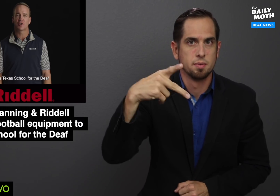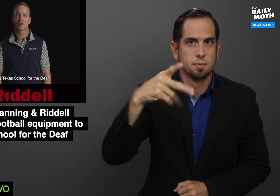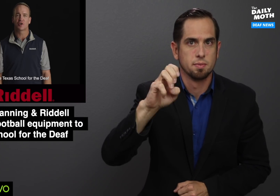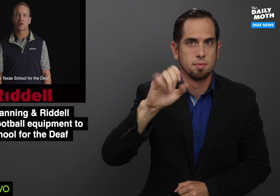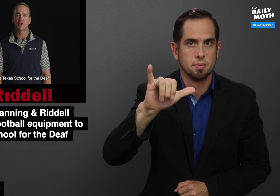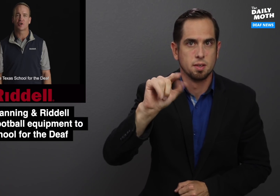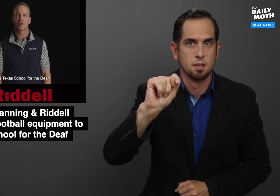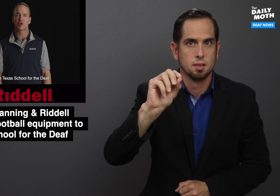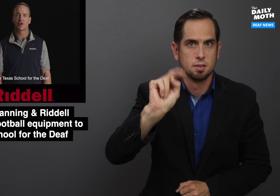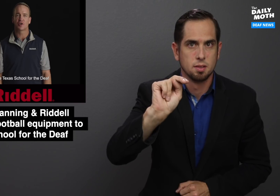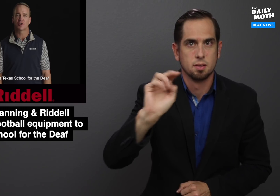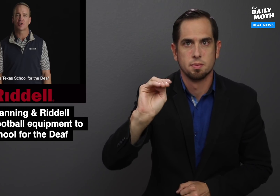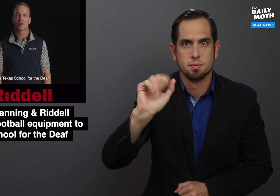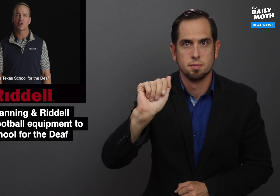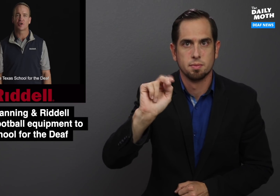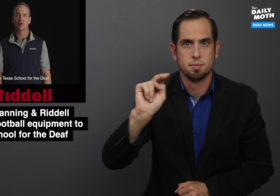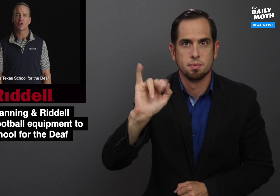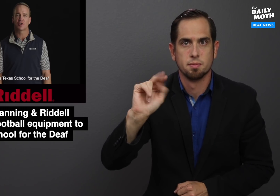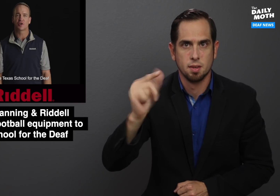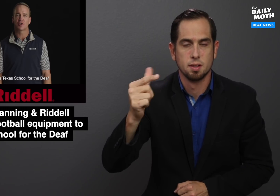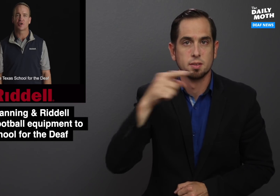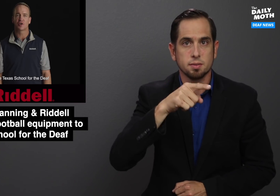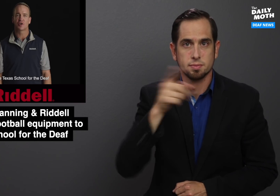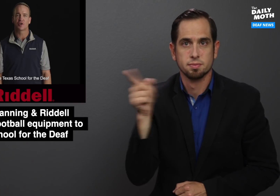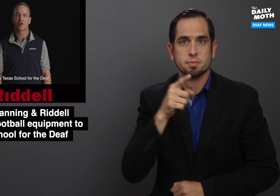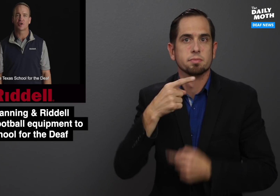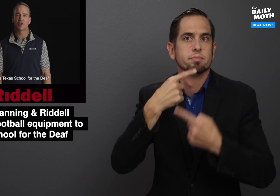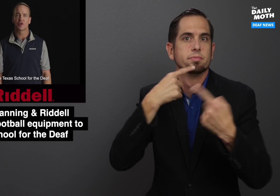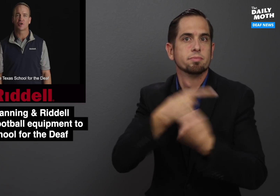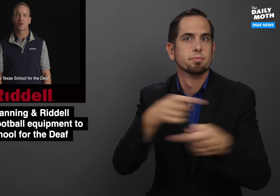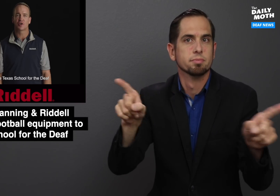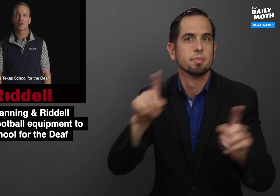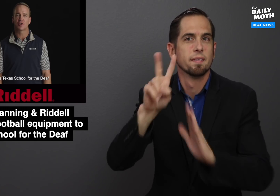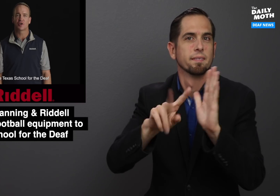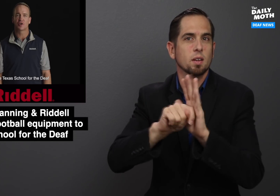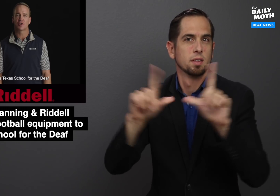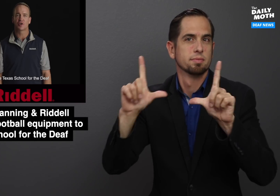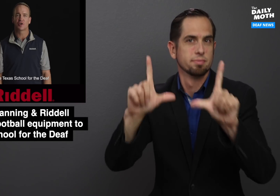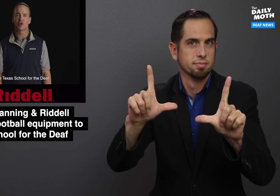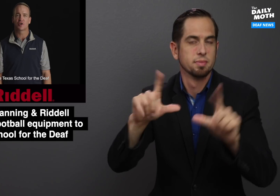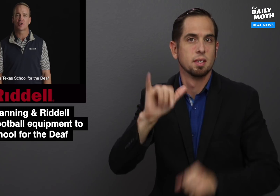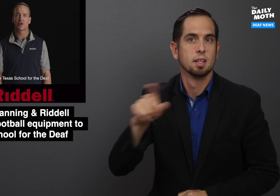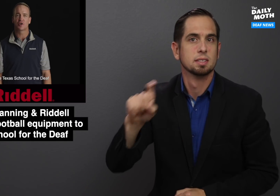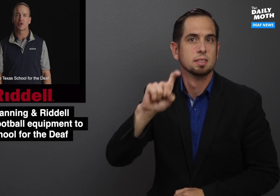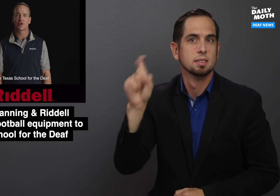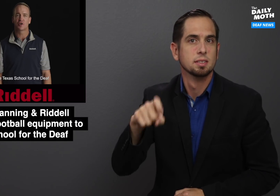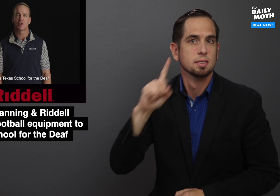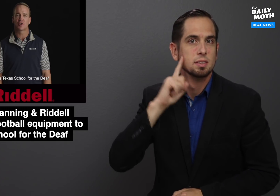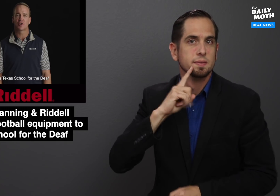Peyton Manning announced in a video that the Texas School